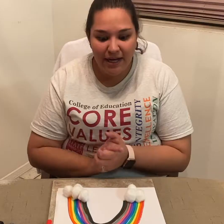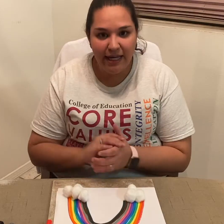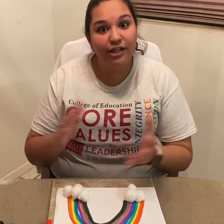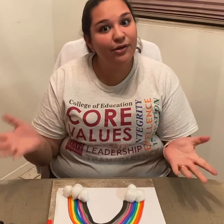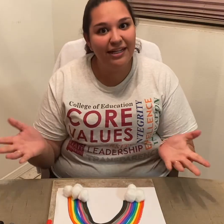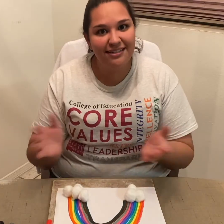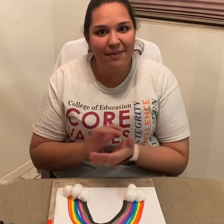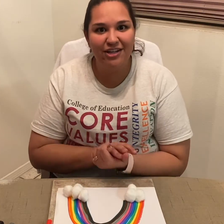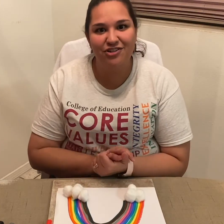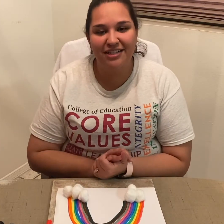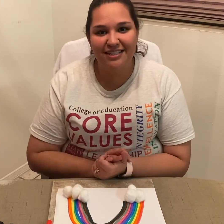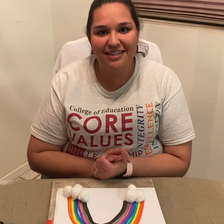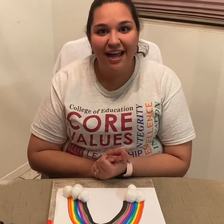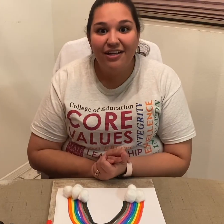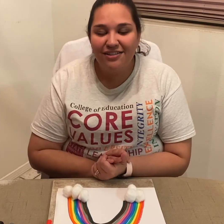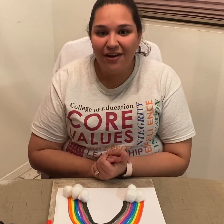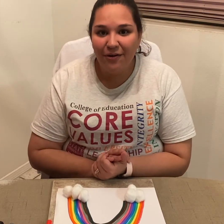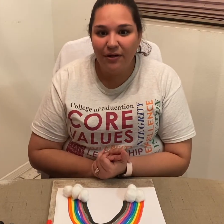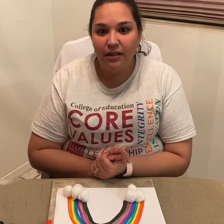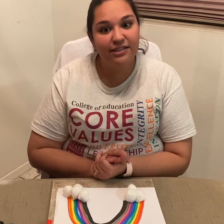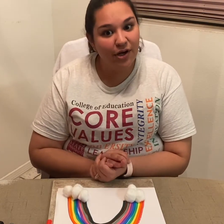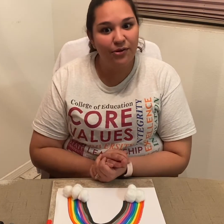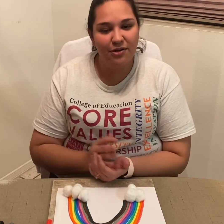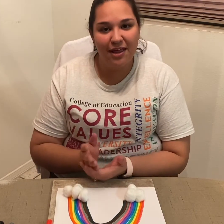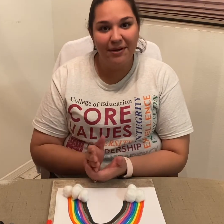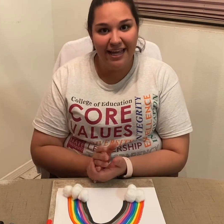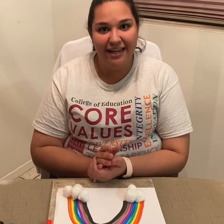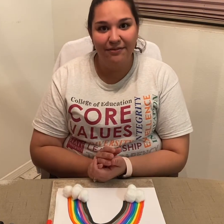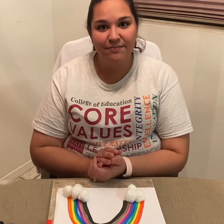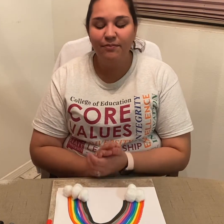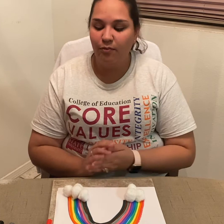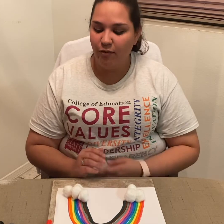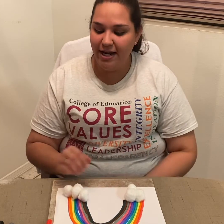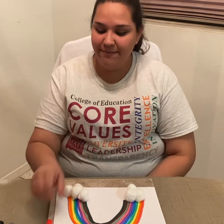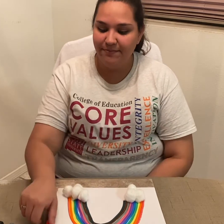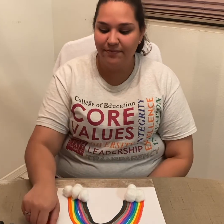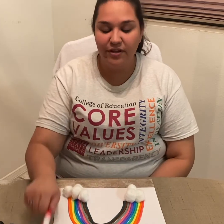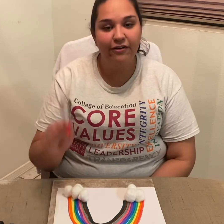including some extras. So, let's go through them again! Ready?